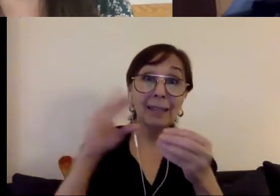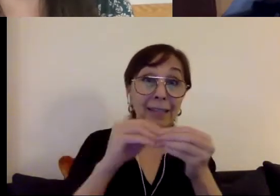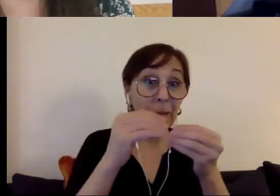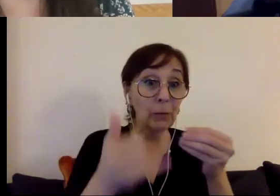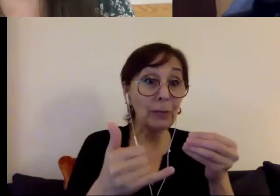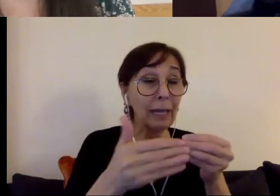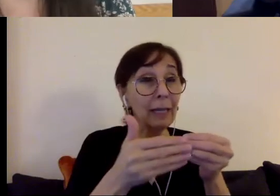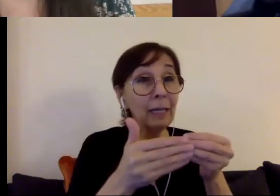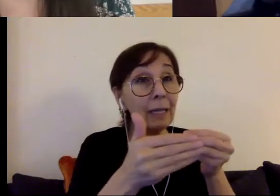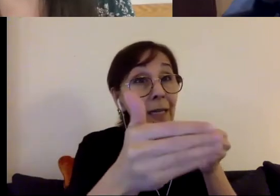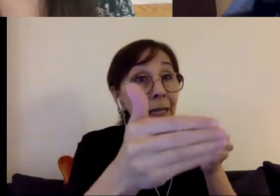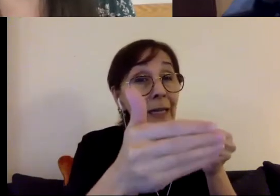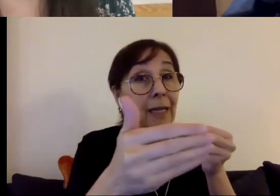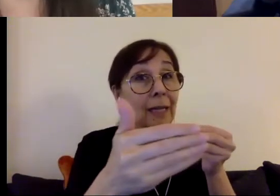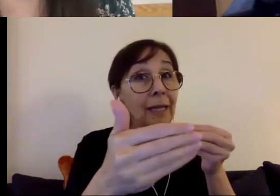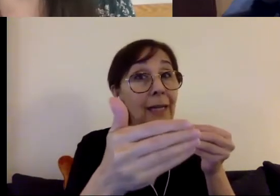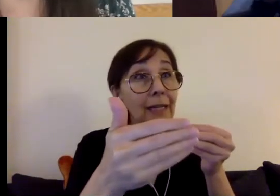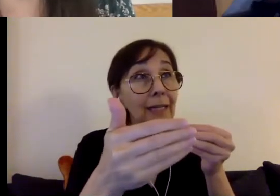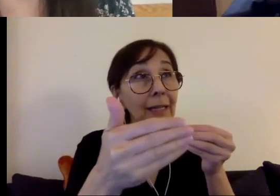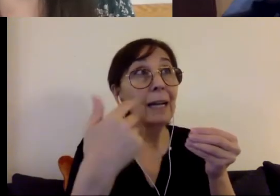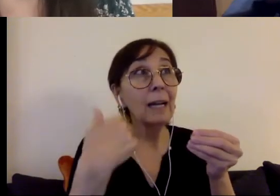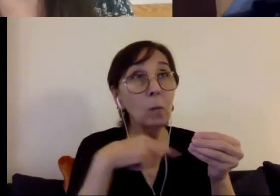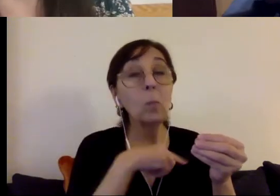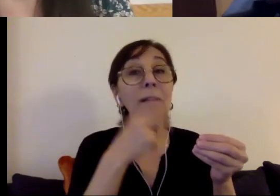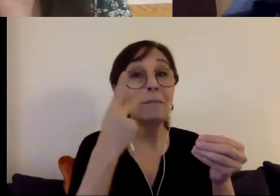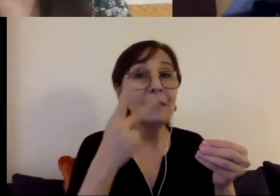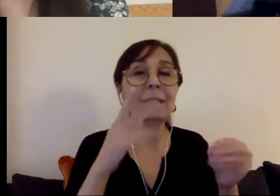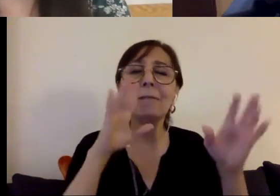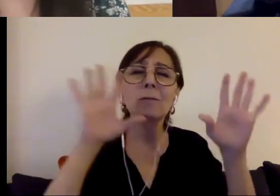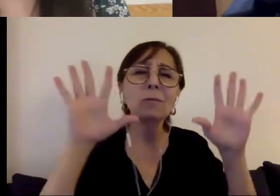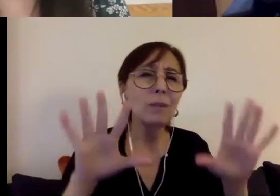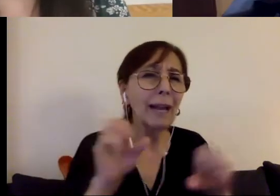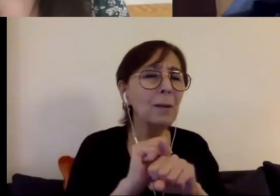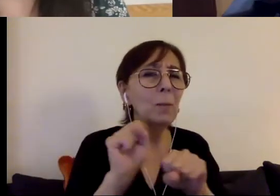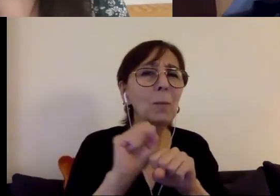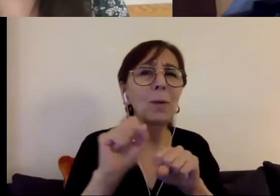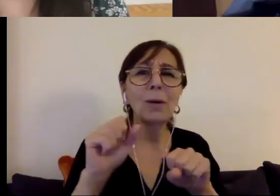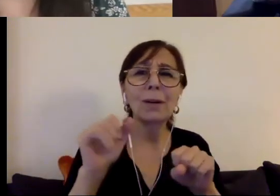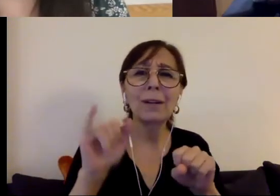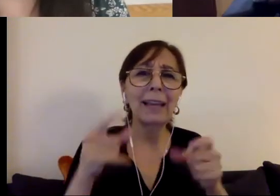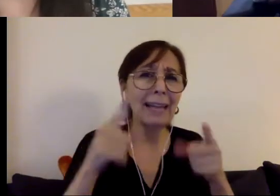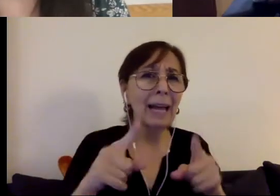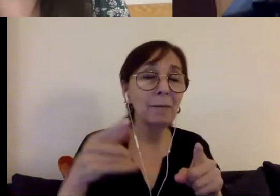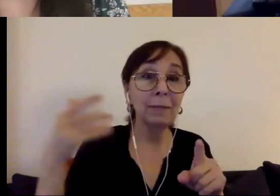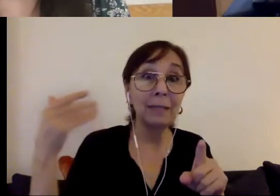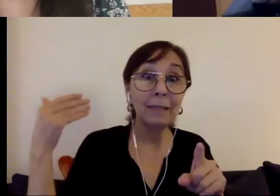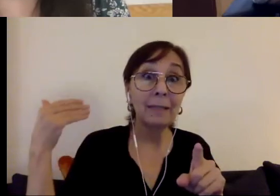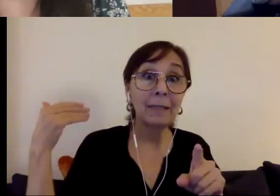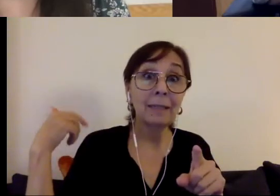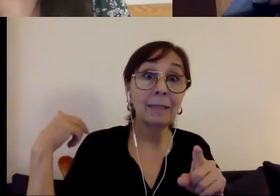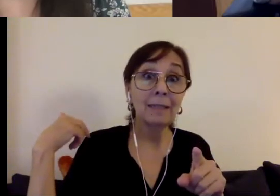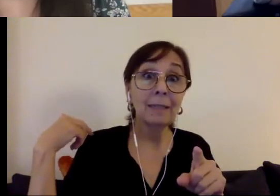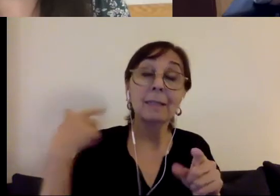seen the great work that was done in the passage of the Americans with